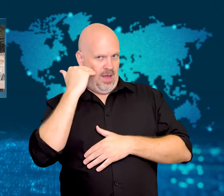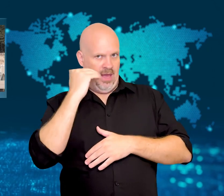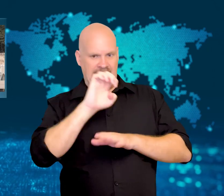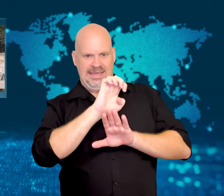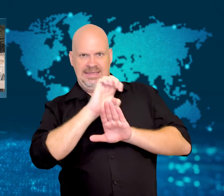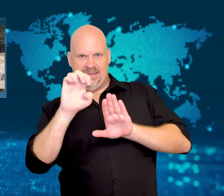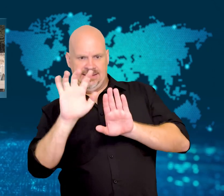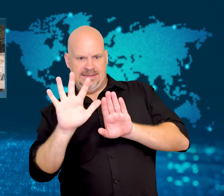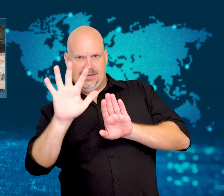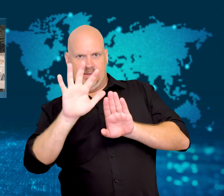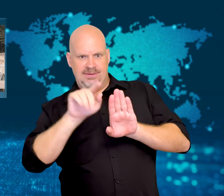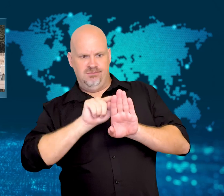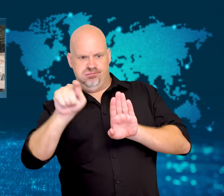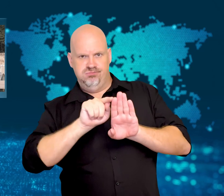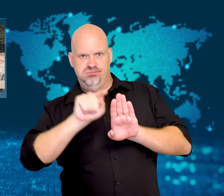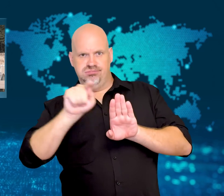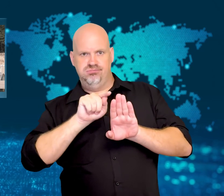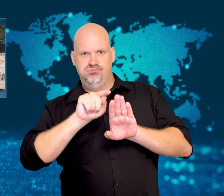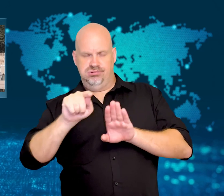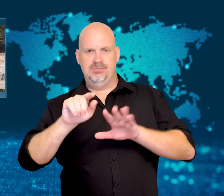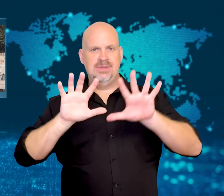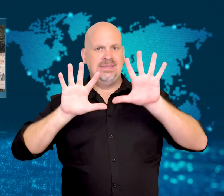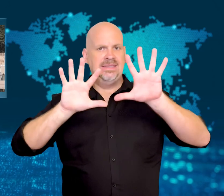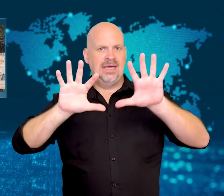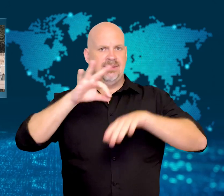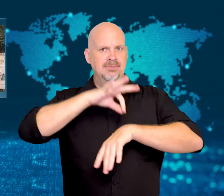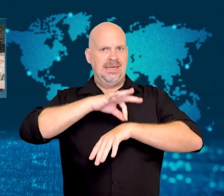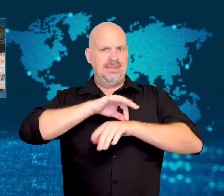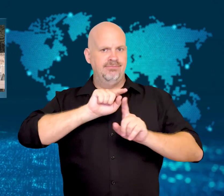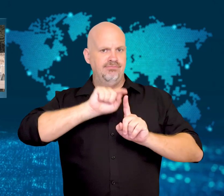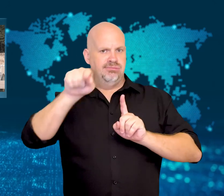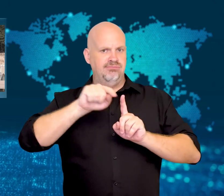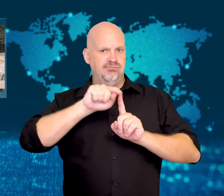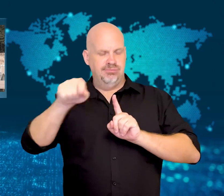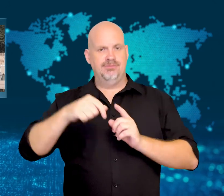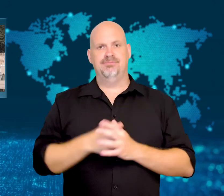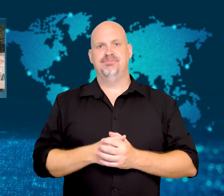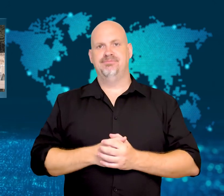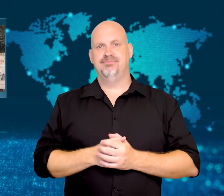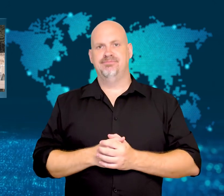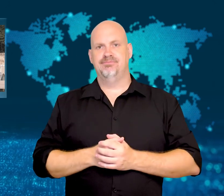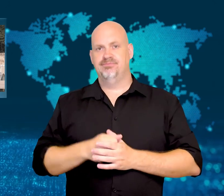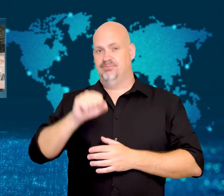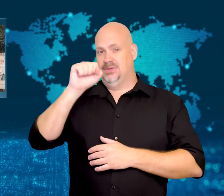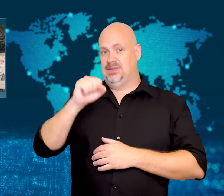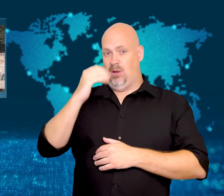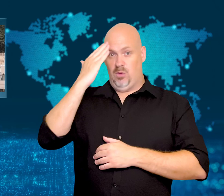South Korea's eastern waters for ten minutes.